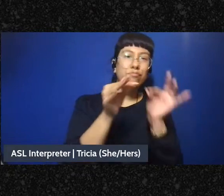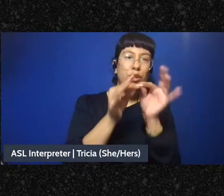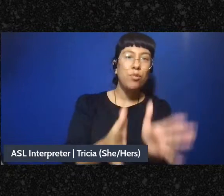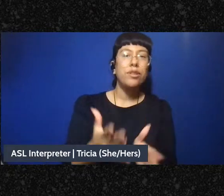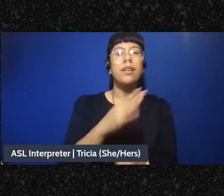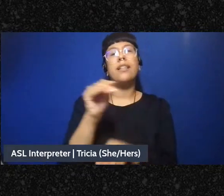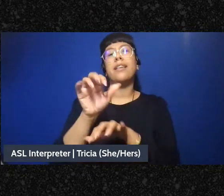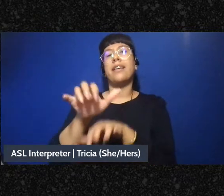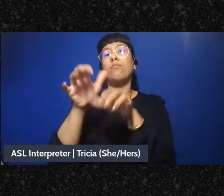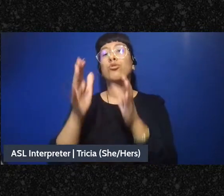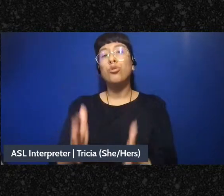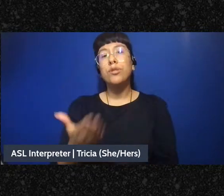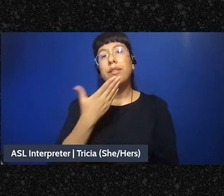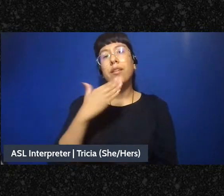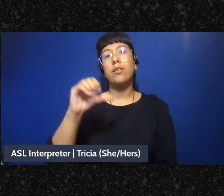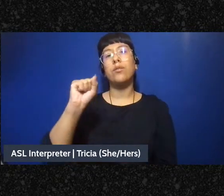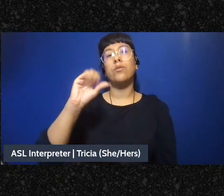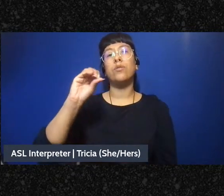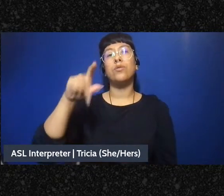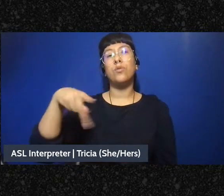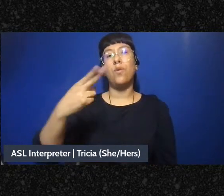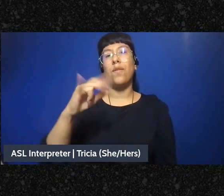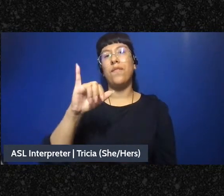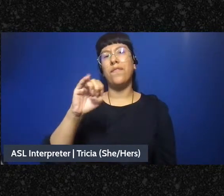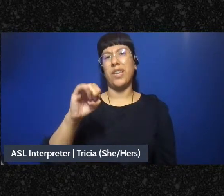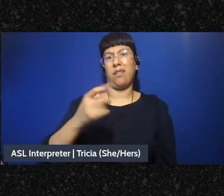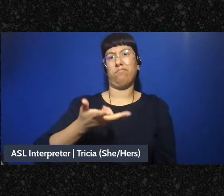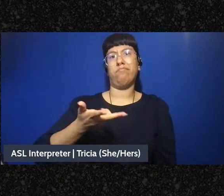and to Sophie for so much work in the background making this happen